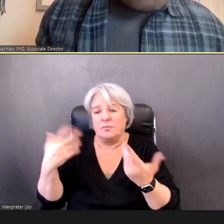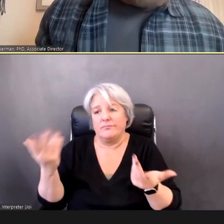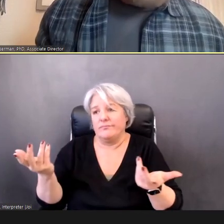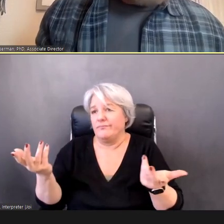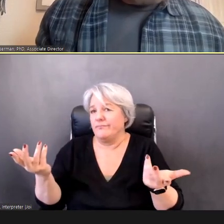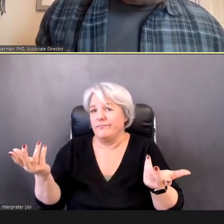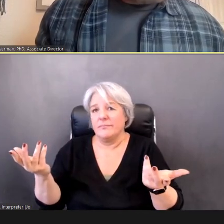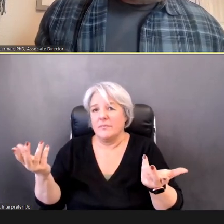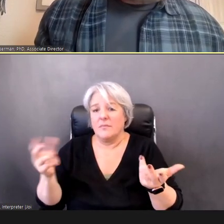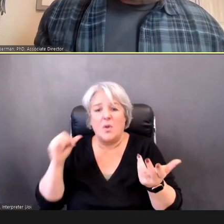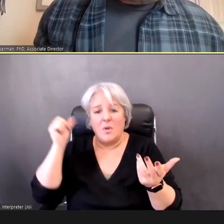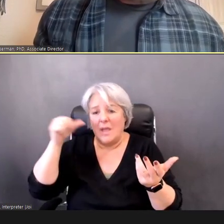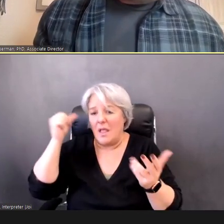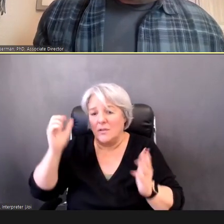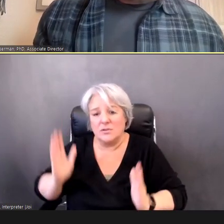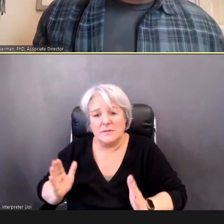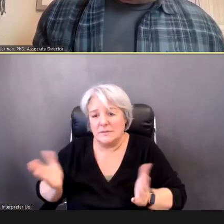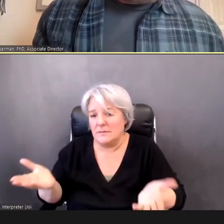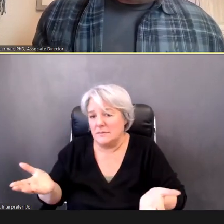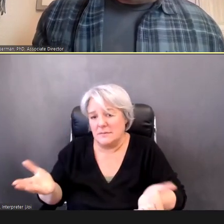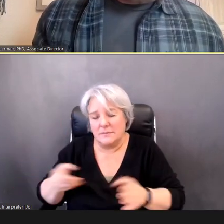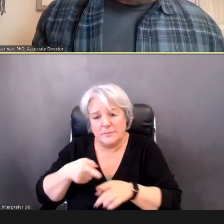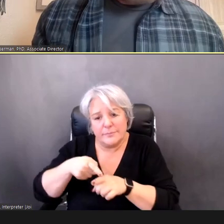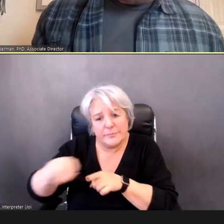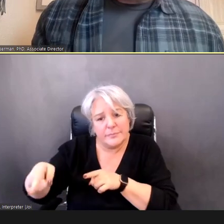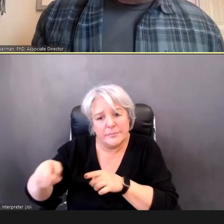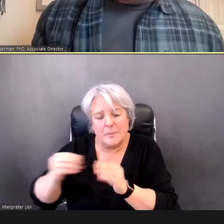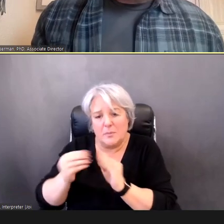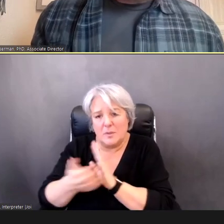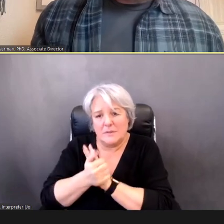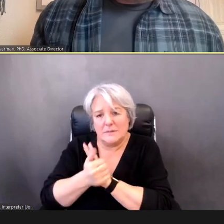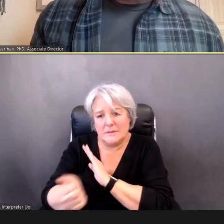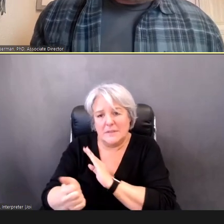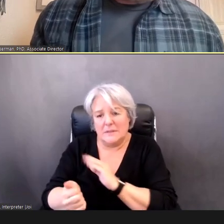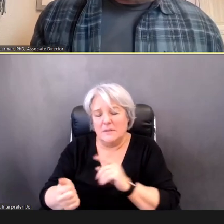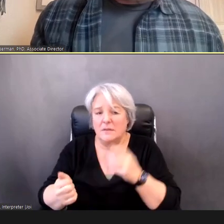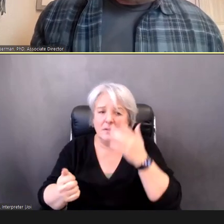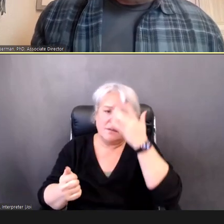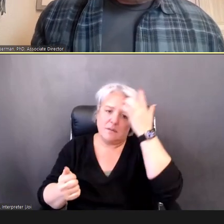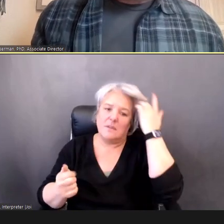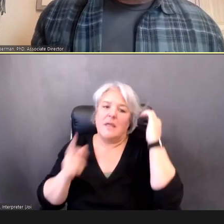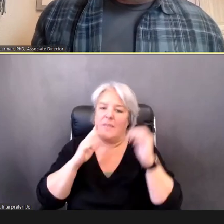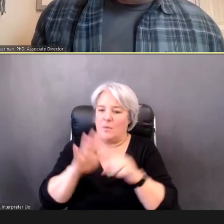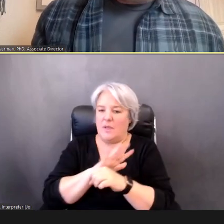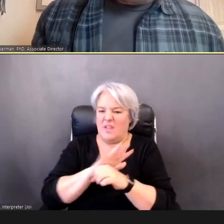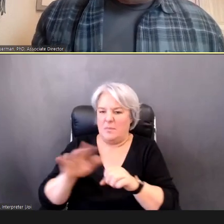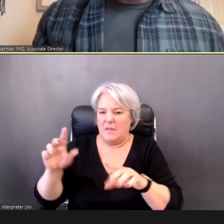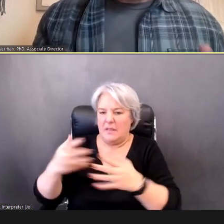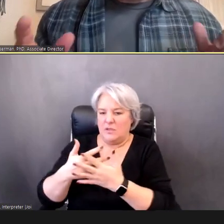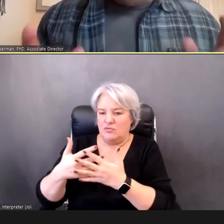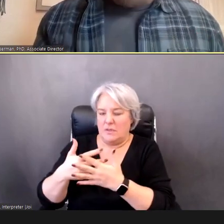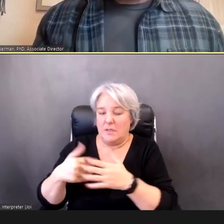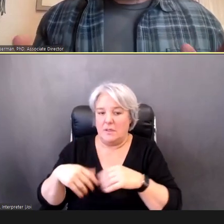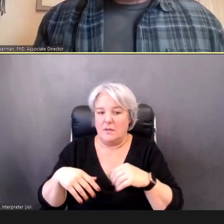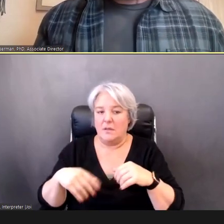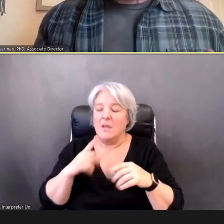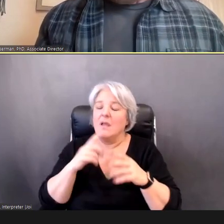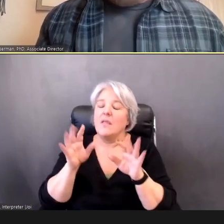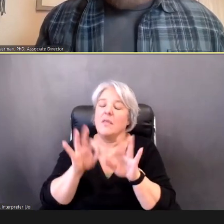will be more skillful in being able to complete the screening. The important thing to remember --